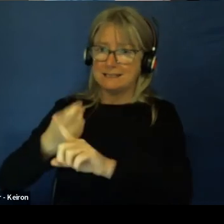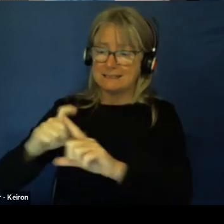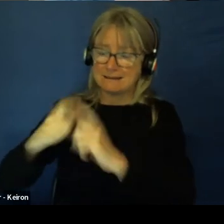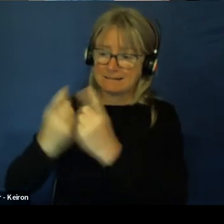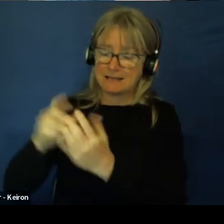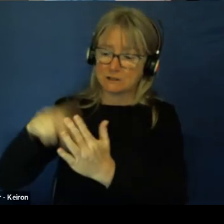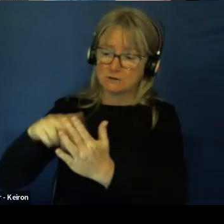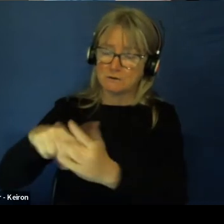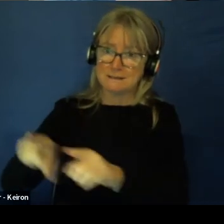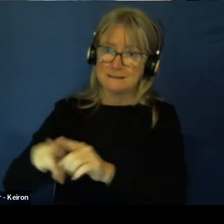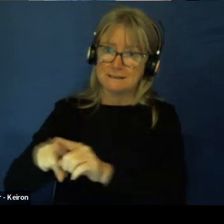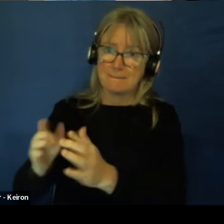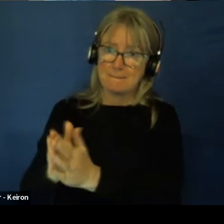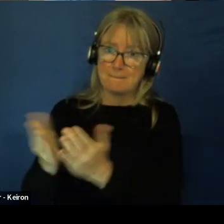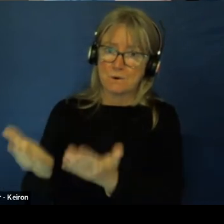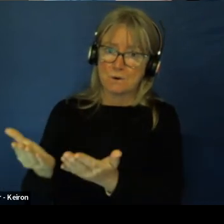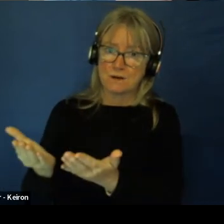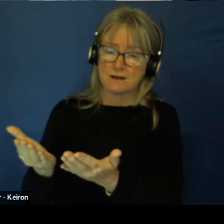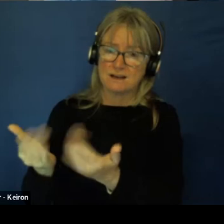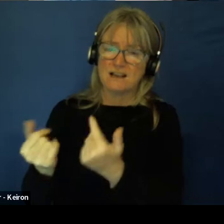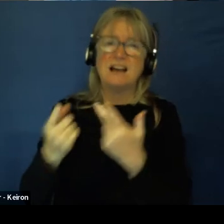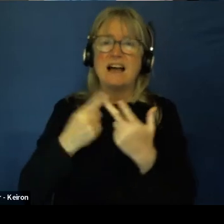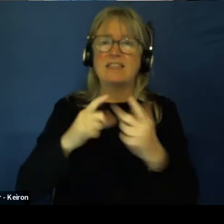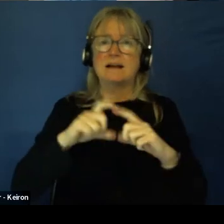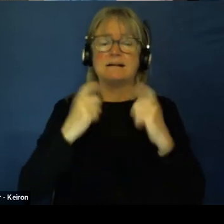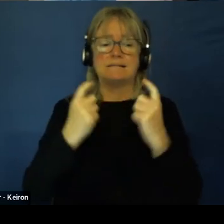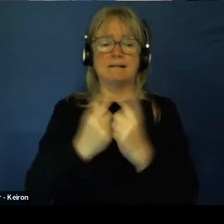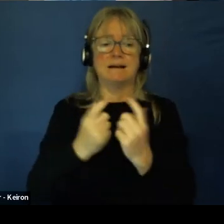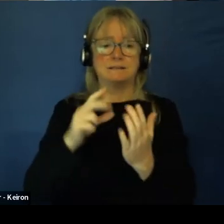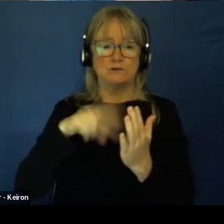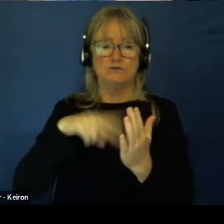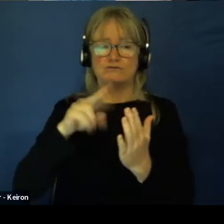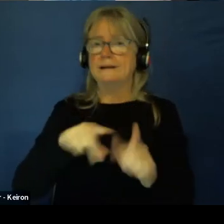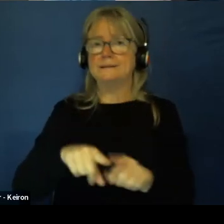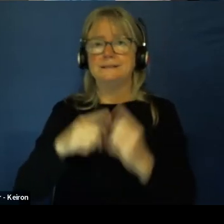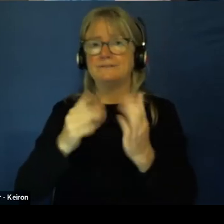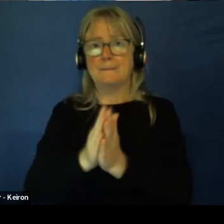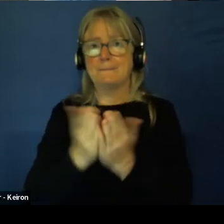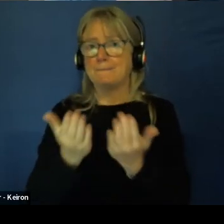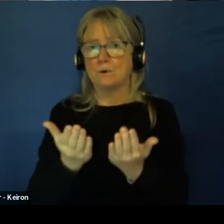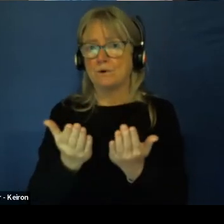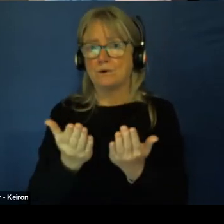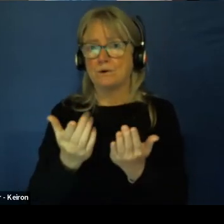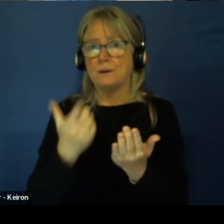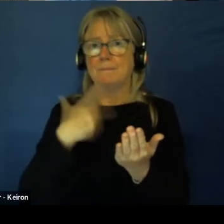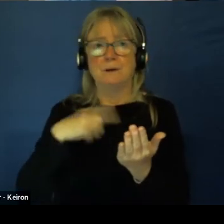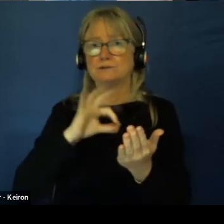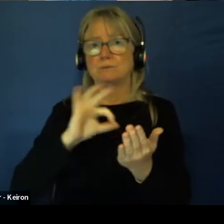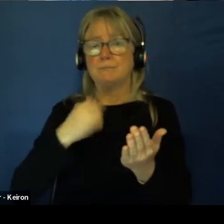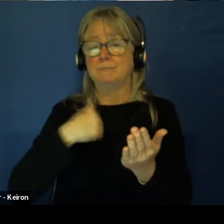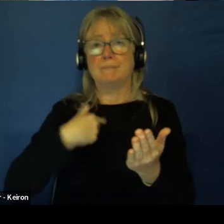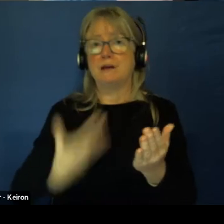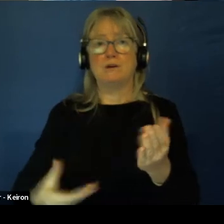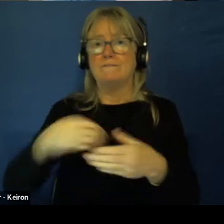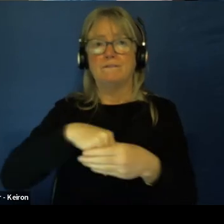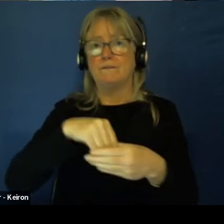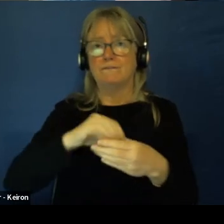And then the other classes were writing another book because I wasn't in their class.